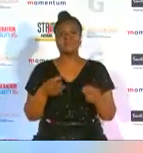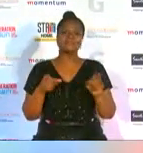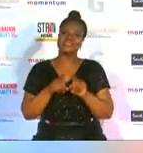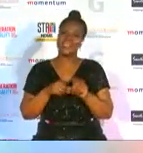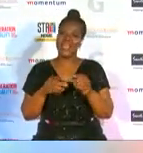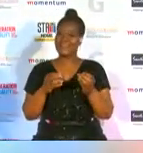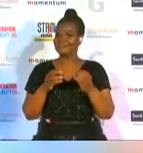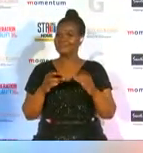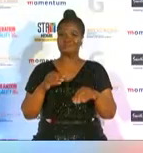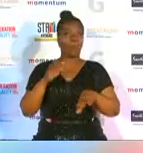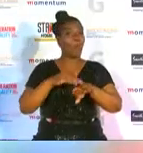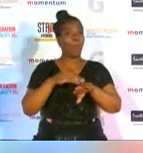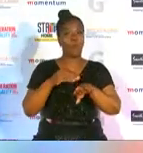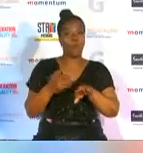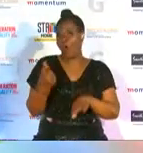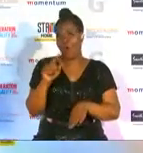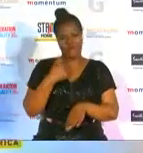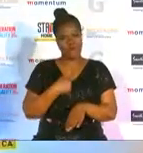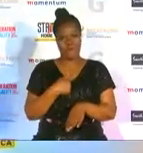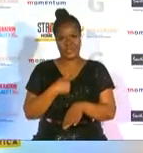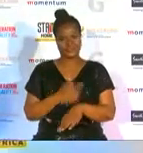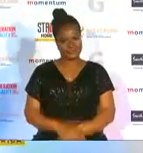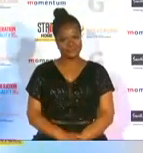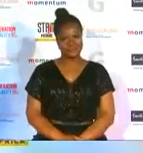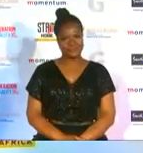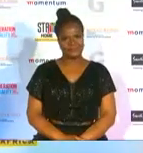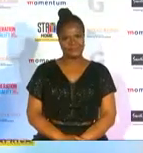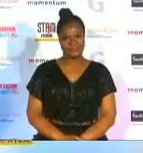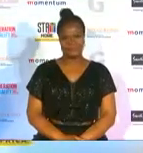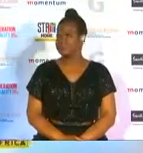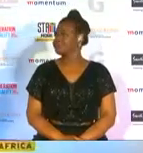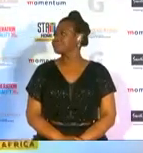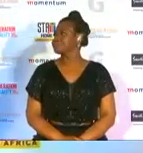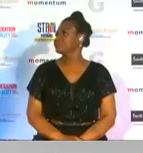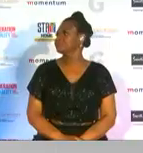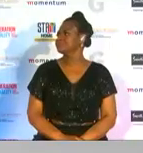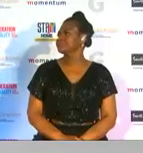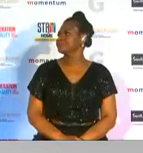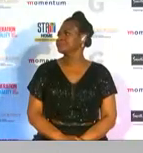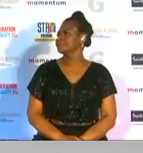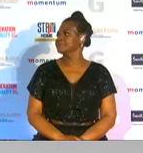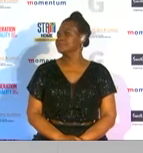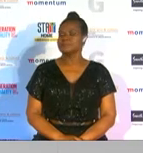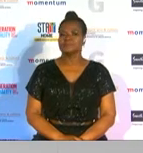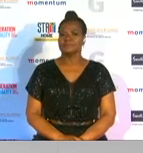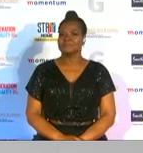yeah you heard it from maurizan it's the cherry on the cake congratulations once again thank you looking absolutely stunning in rete